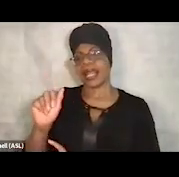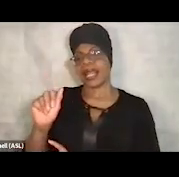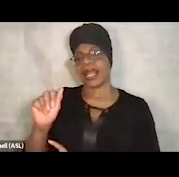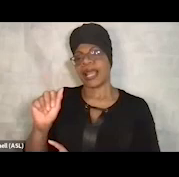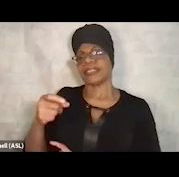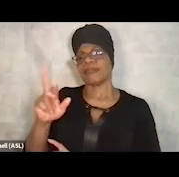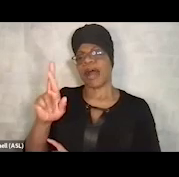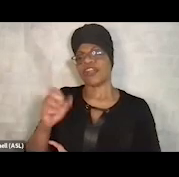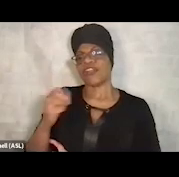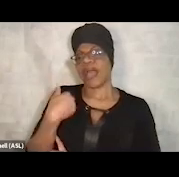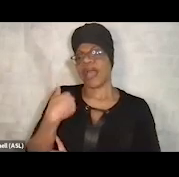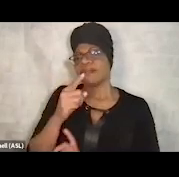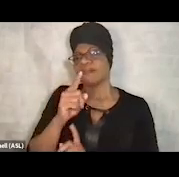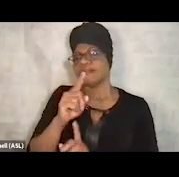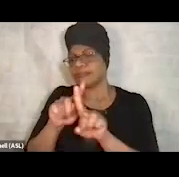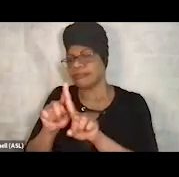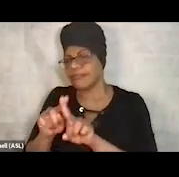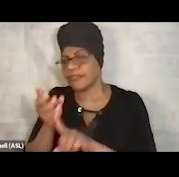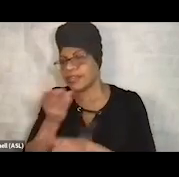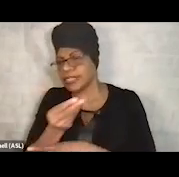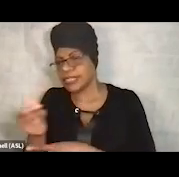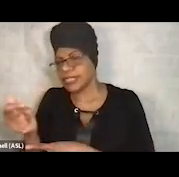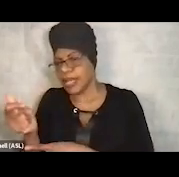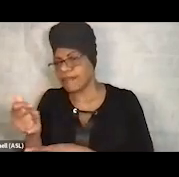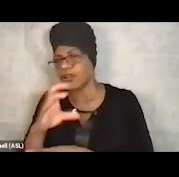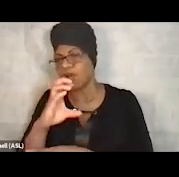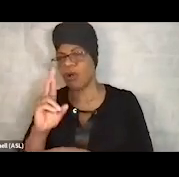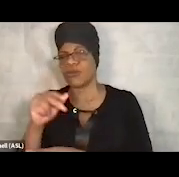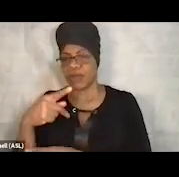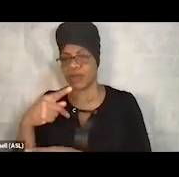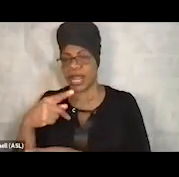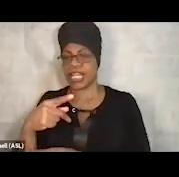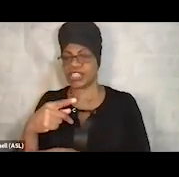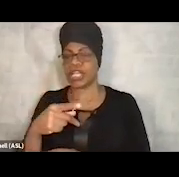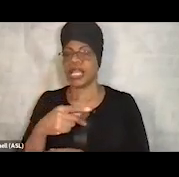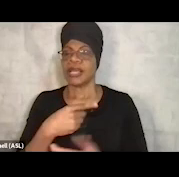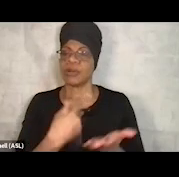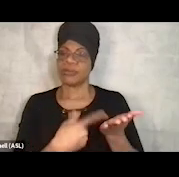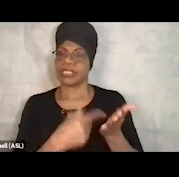where we address, we're actually a property manager and we address housing,